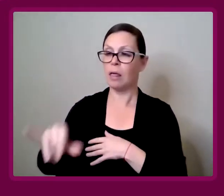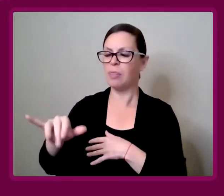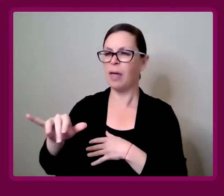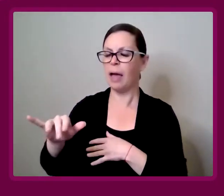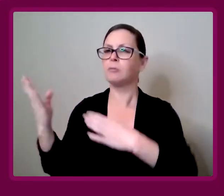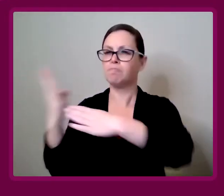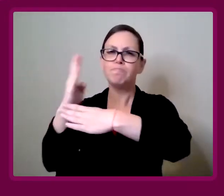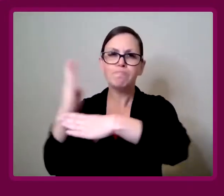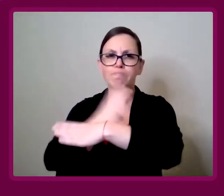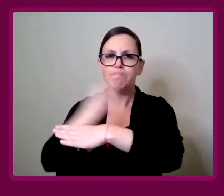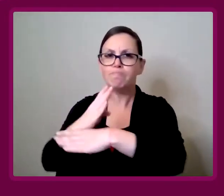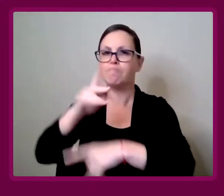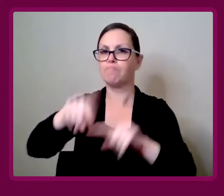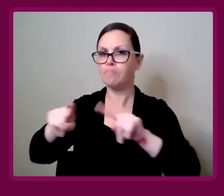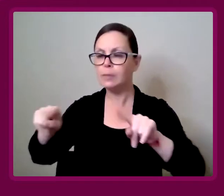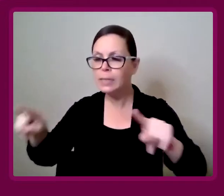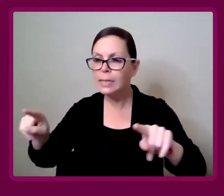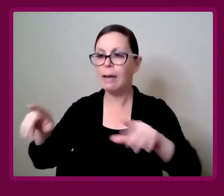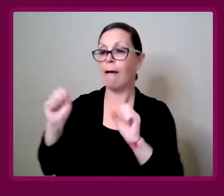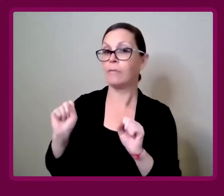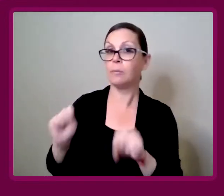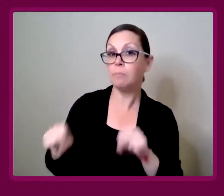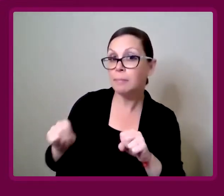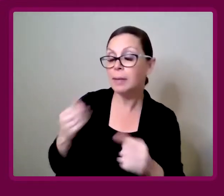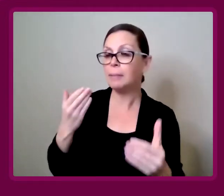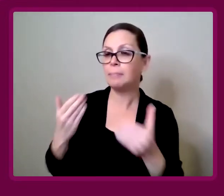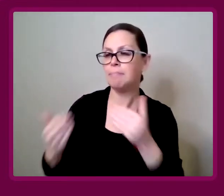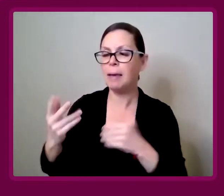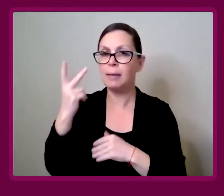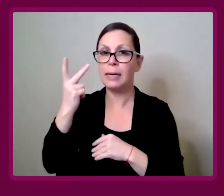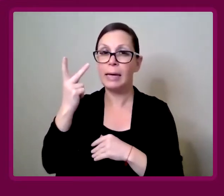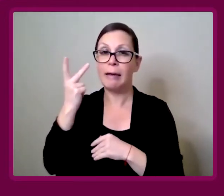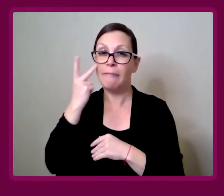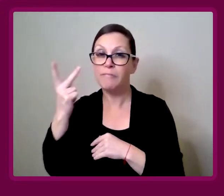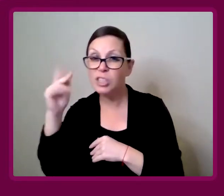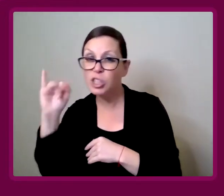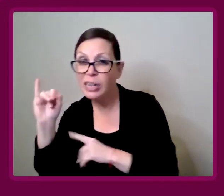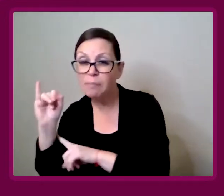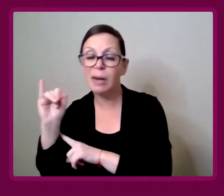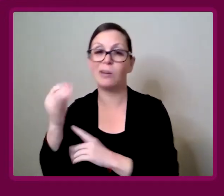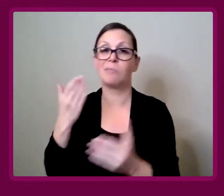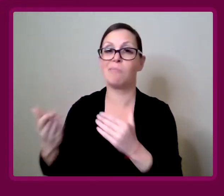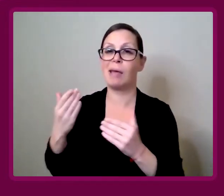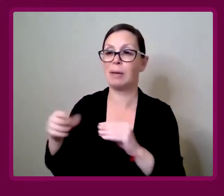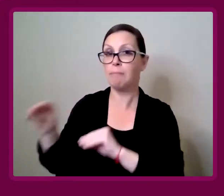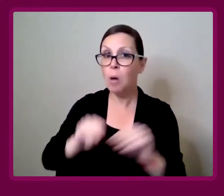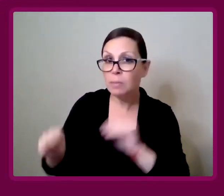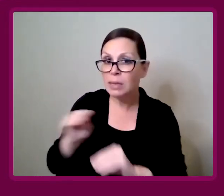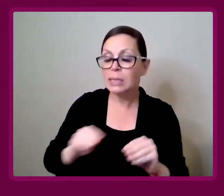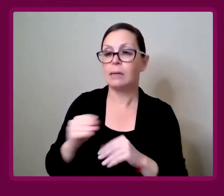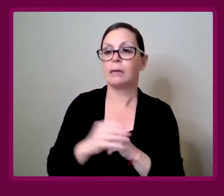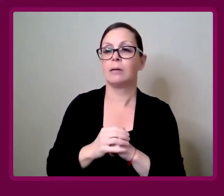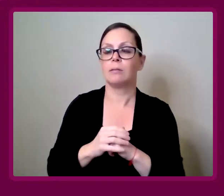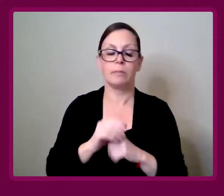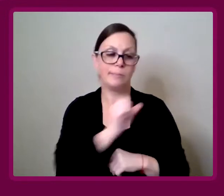So obviously that's a spectrum of different abilities. They've maybe got vision impairment, or mobility.